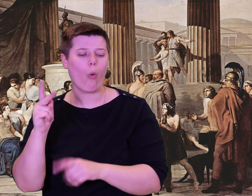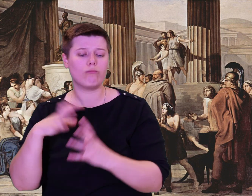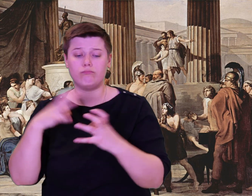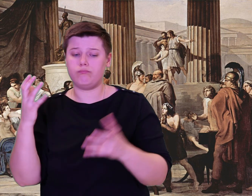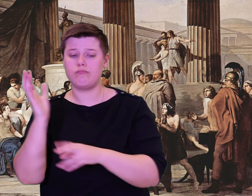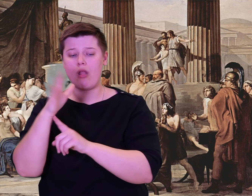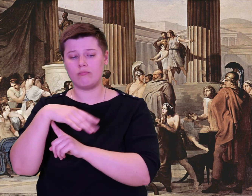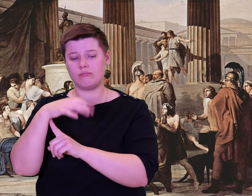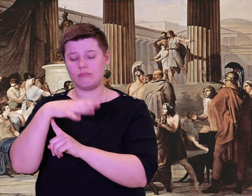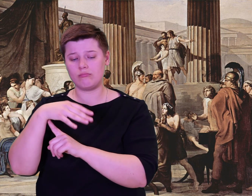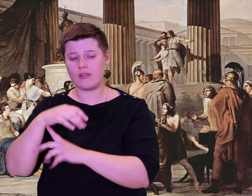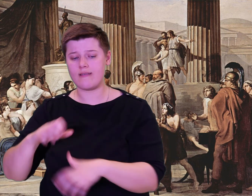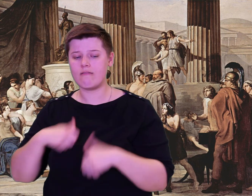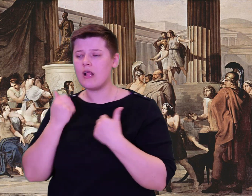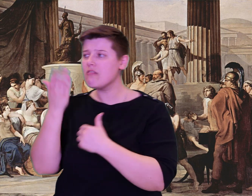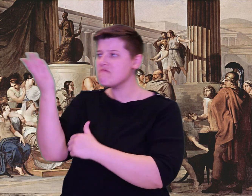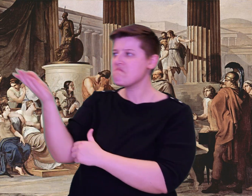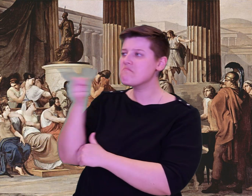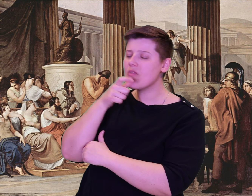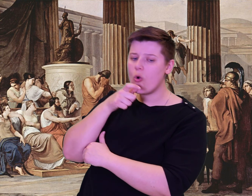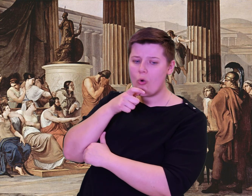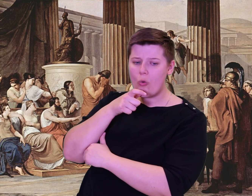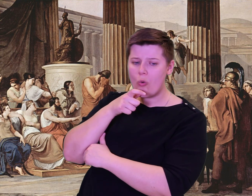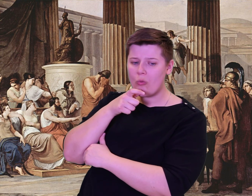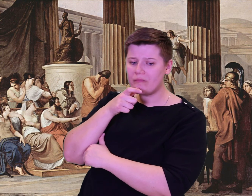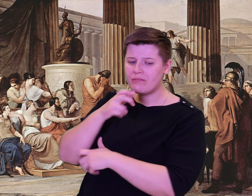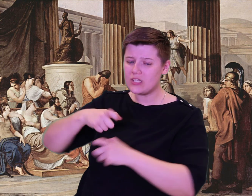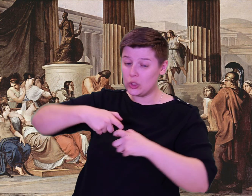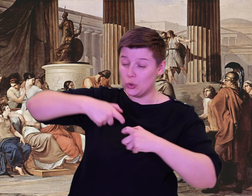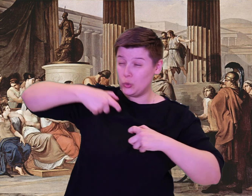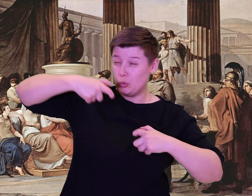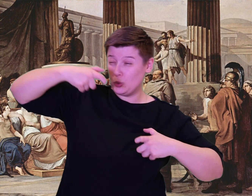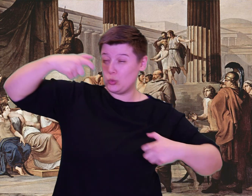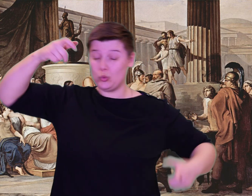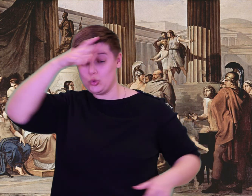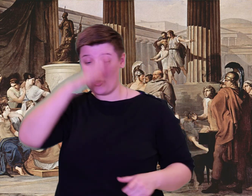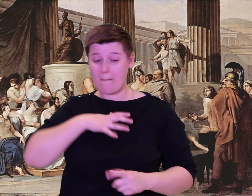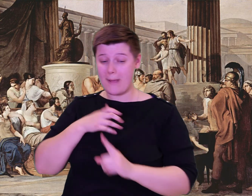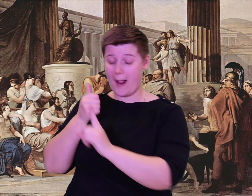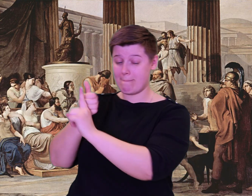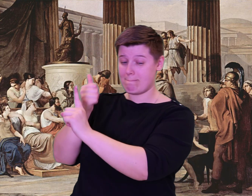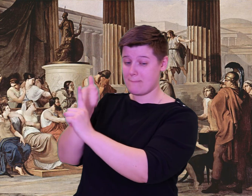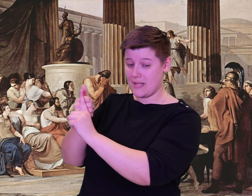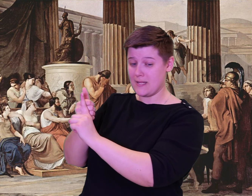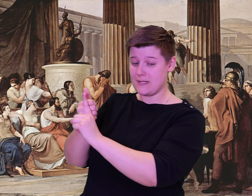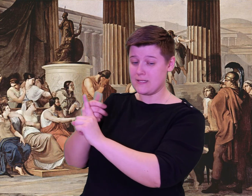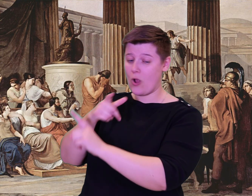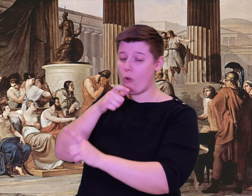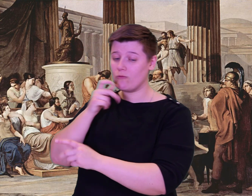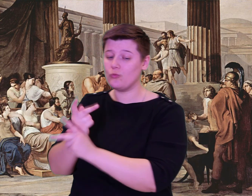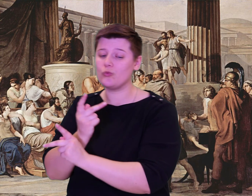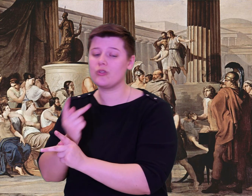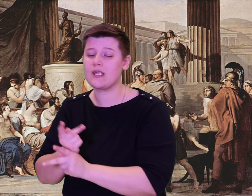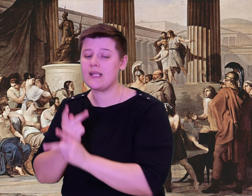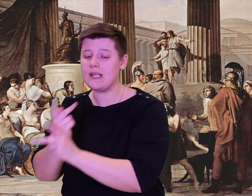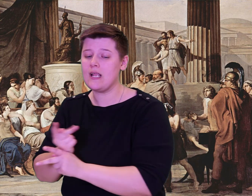are wild, lawless aggressors, or the type to welcome strangers and fear the gods.'